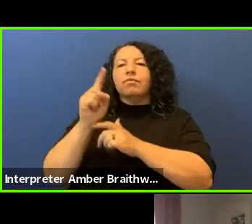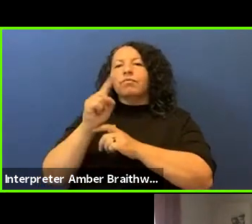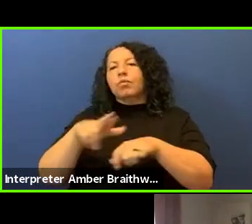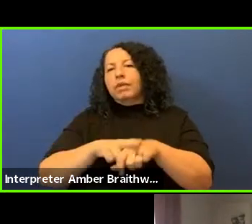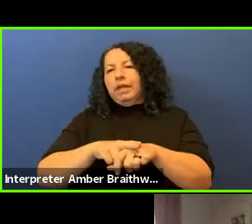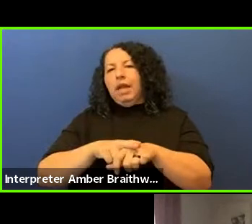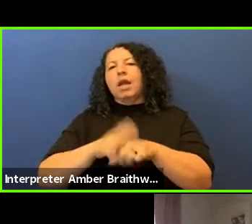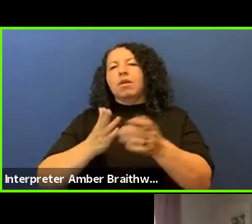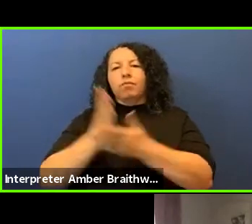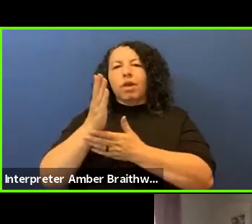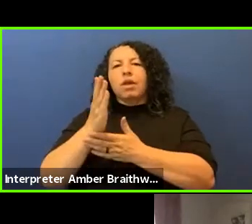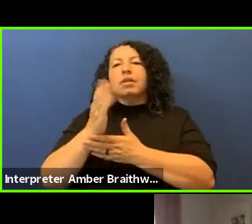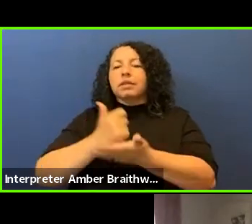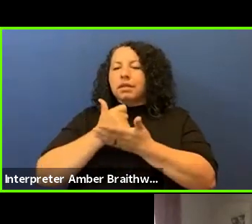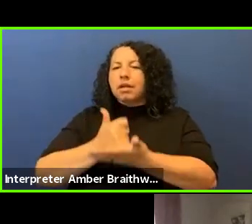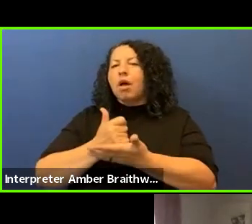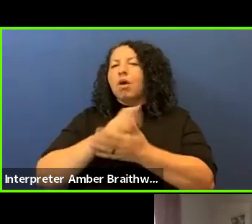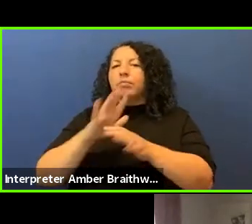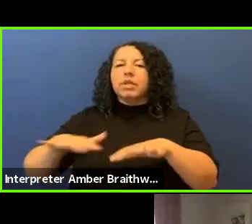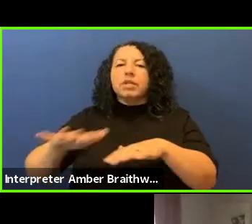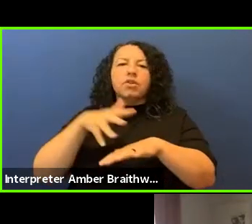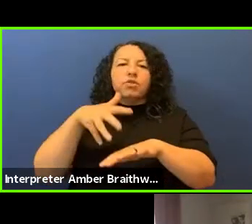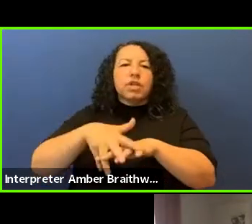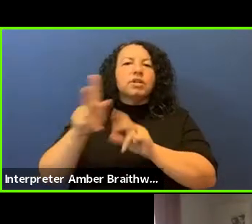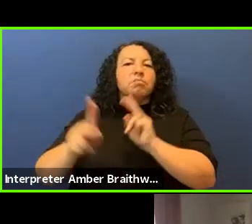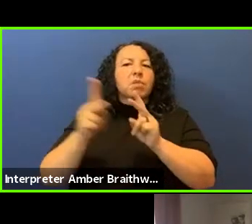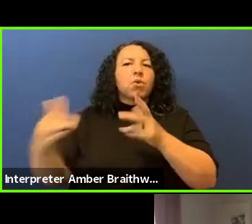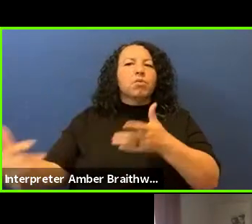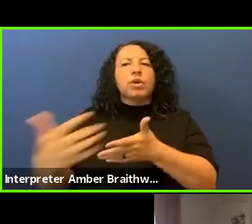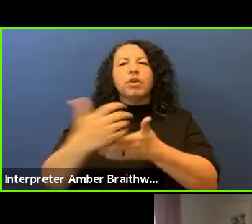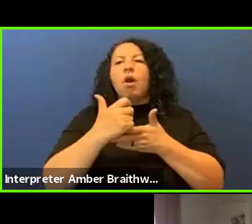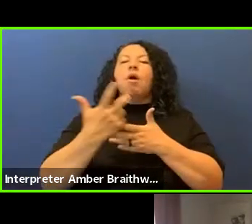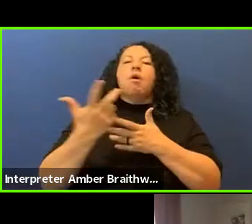to recover over one million acres of lands.